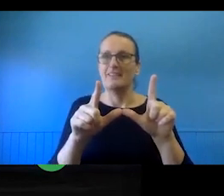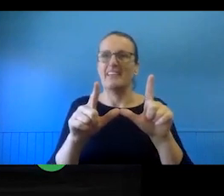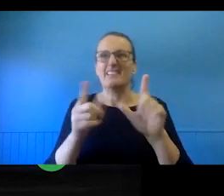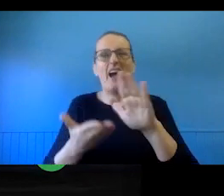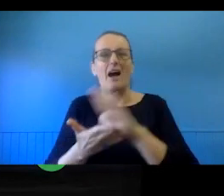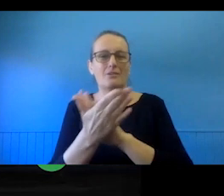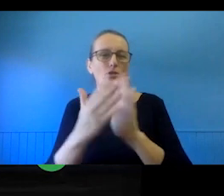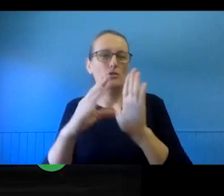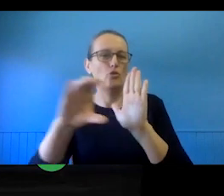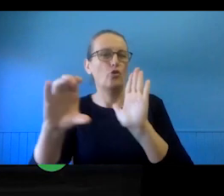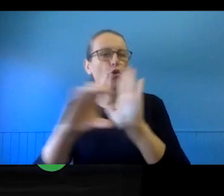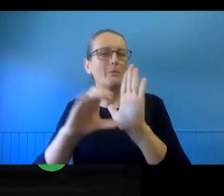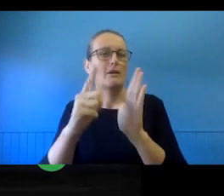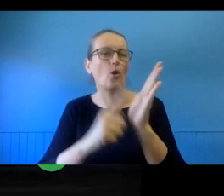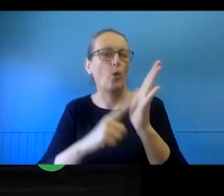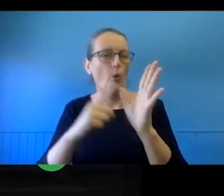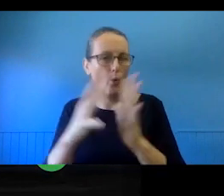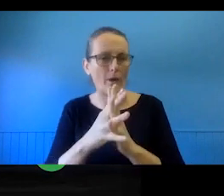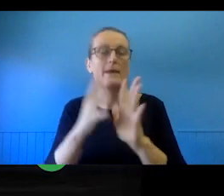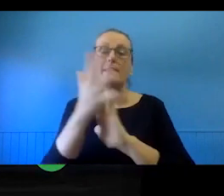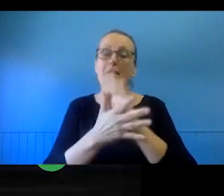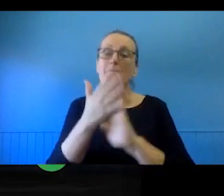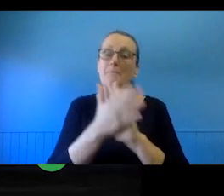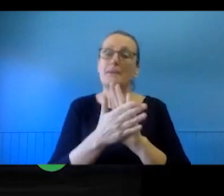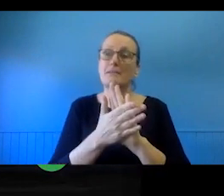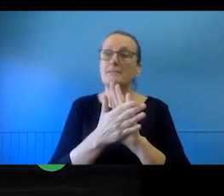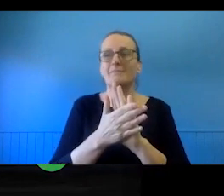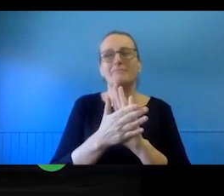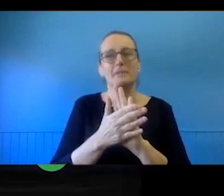copyright system designed to allow particularly educational providers